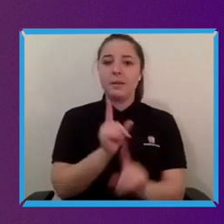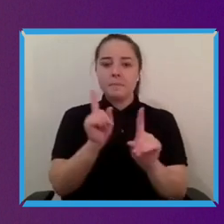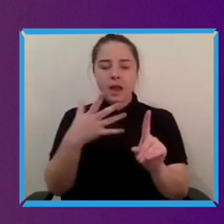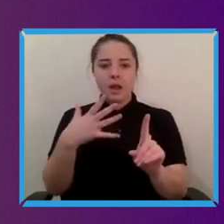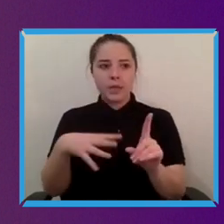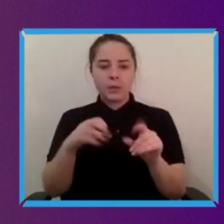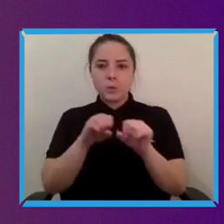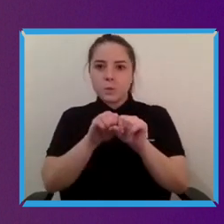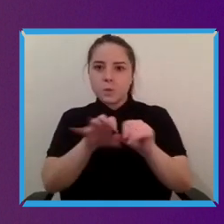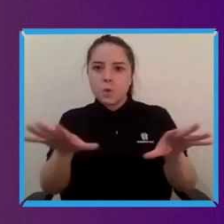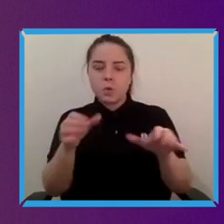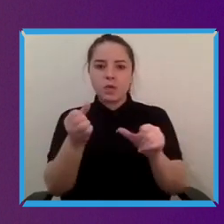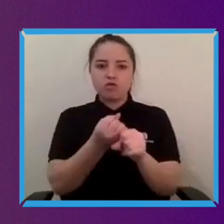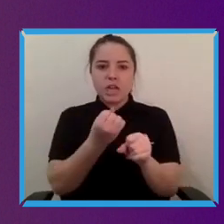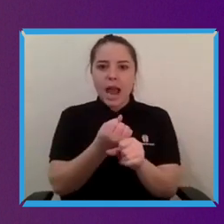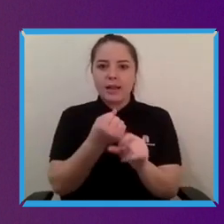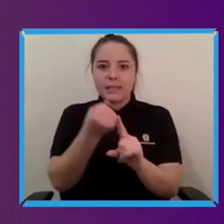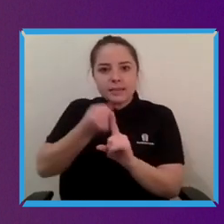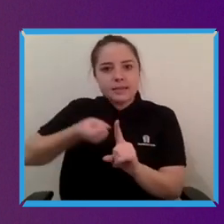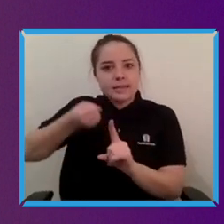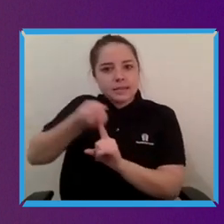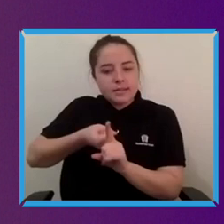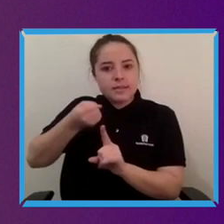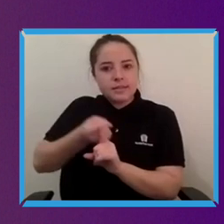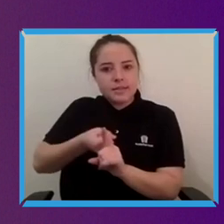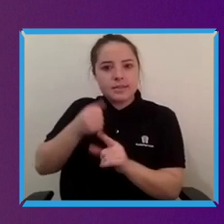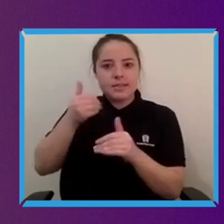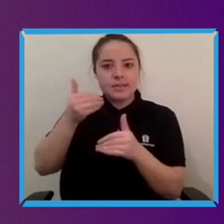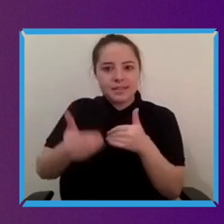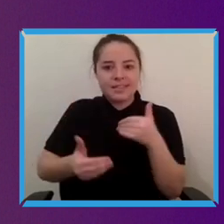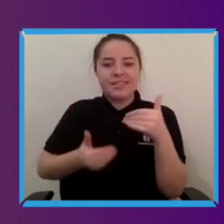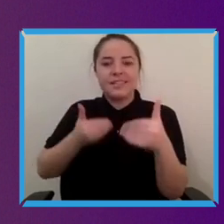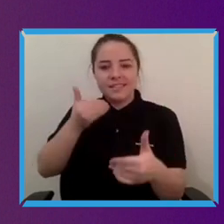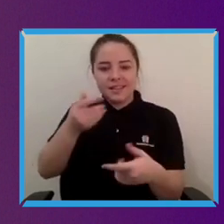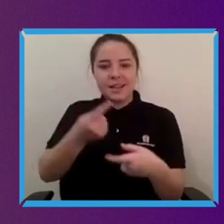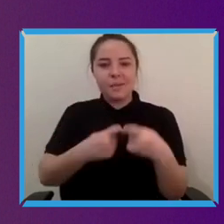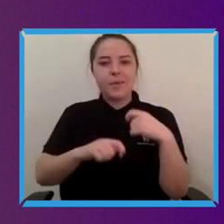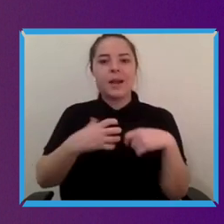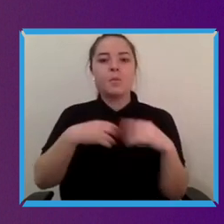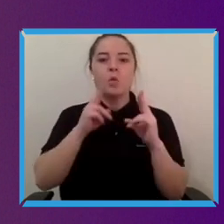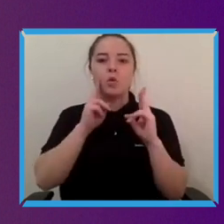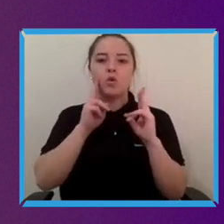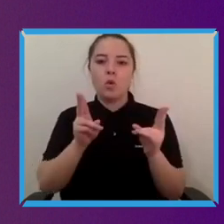and then I think it's a matter of normalising it. It should it's something I believe in very strongly